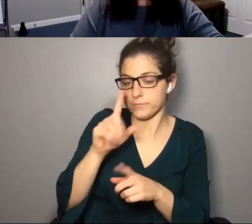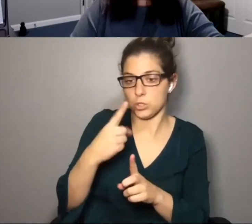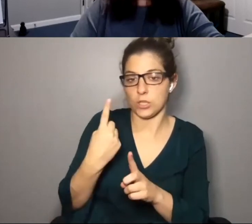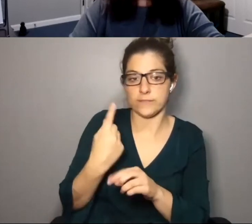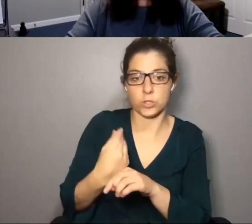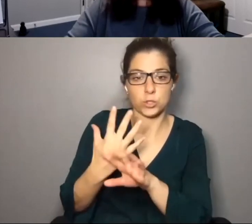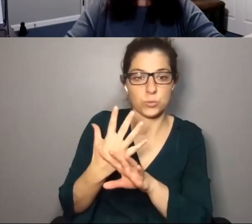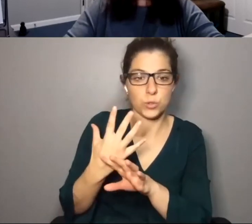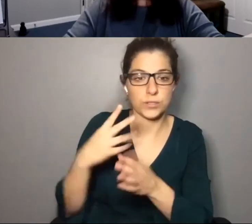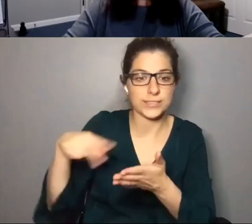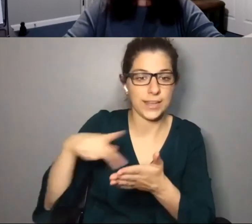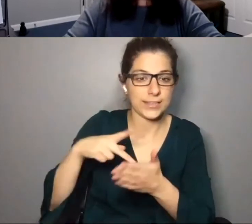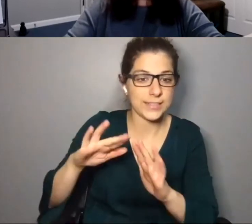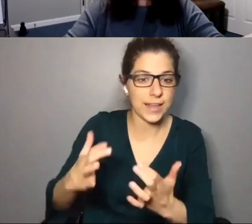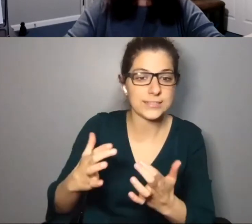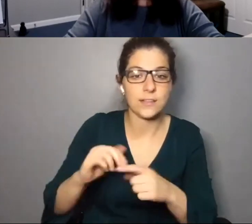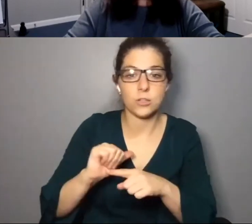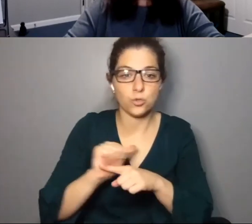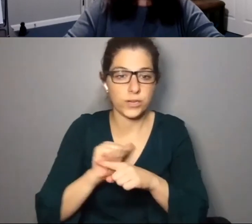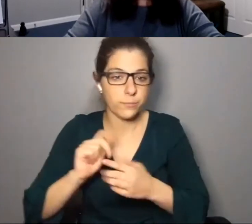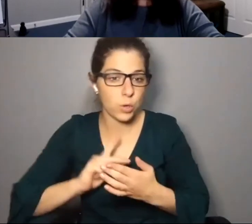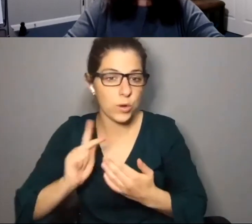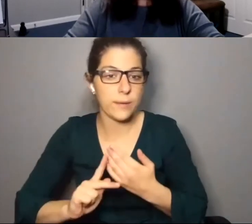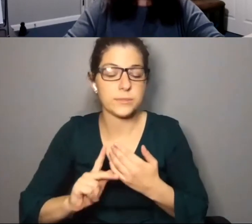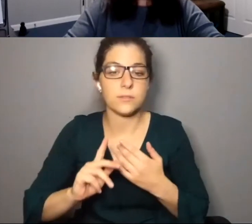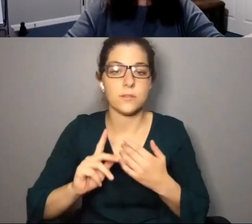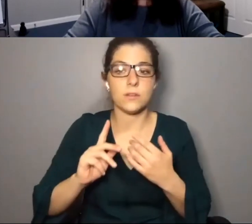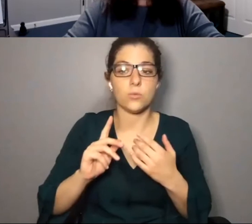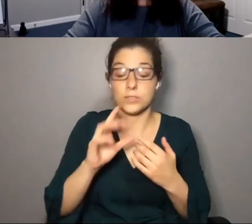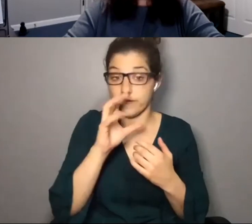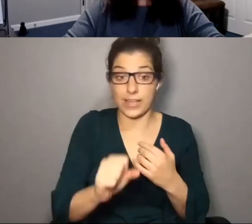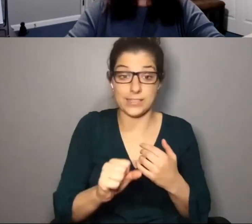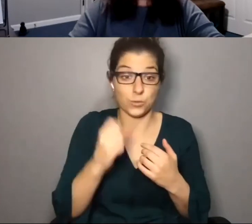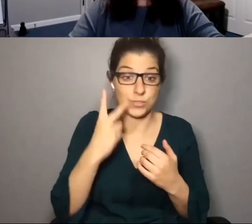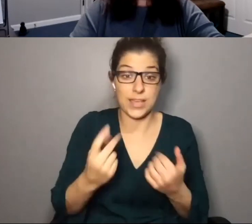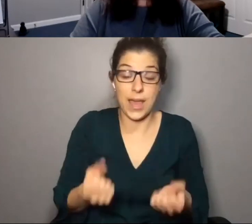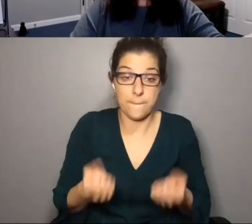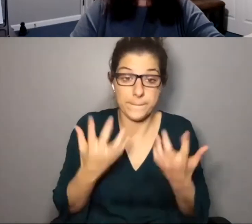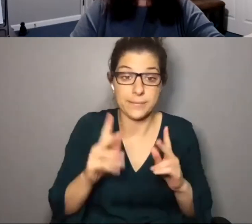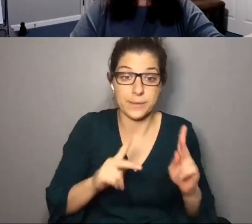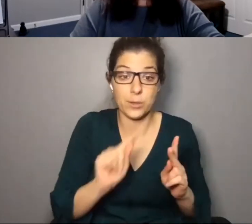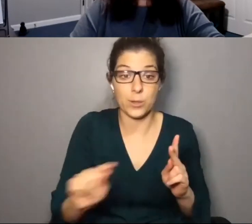strictly virtual dance classes and training programs, it was FAS